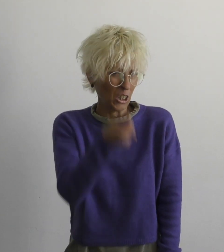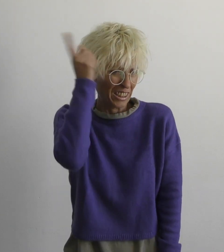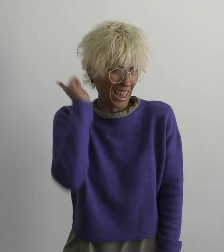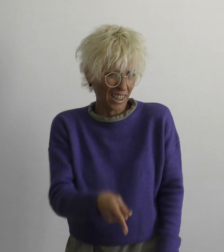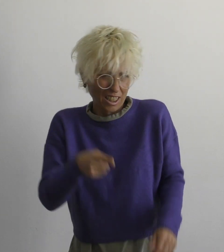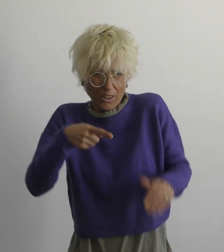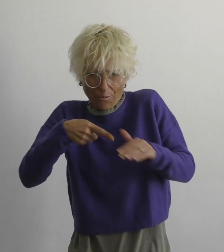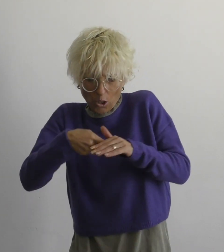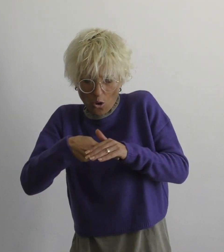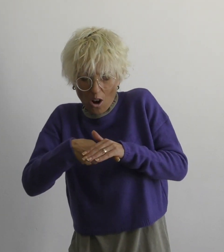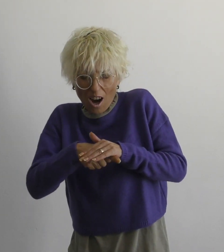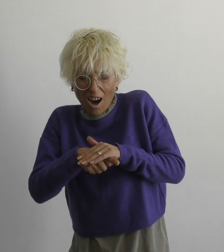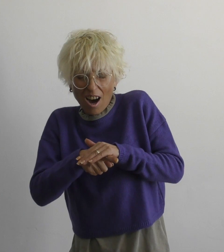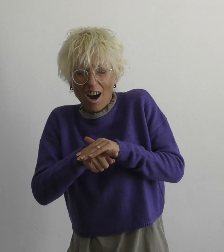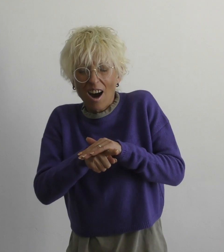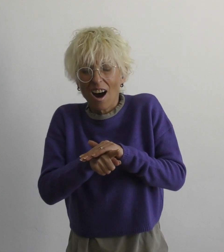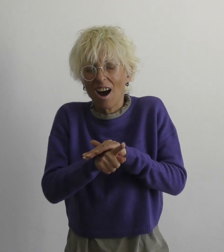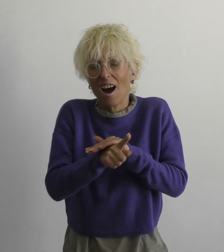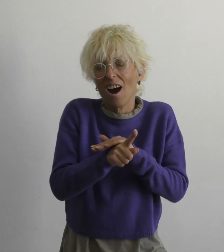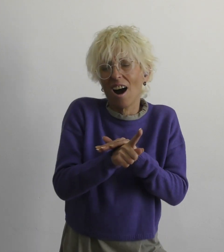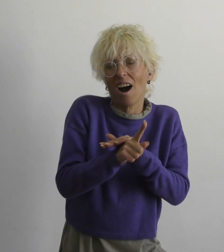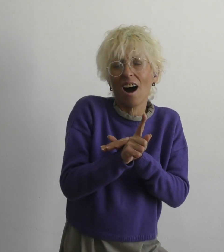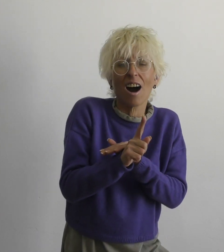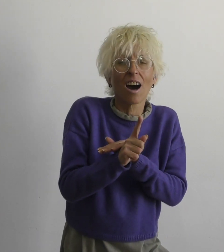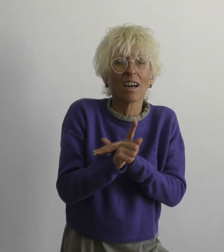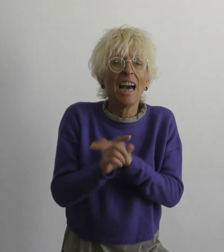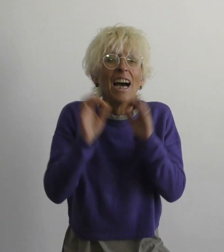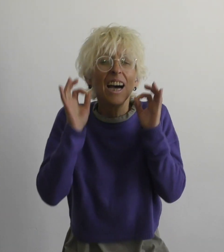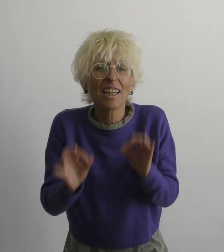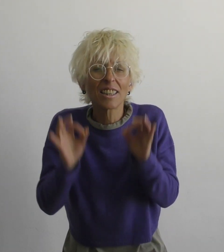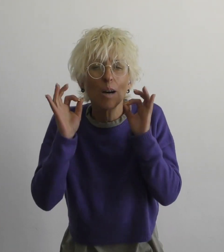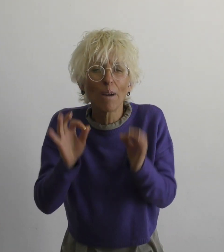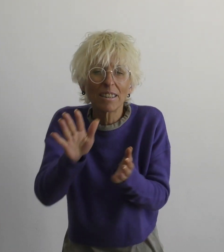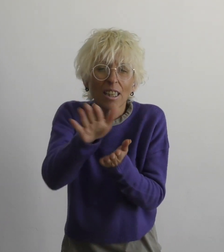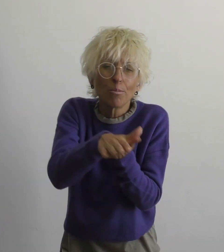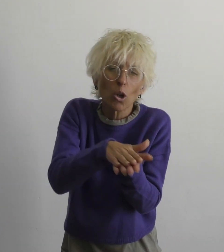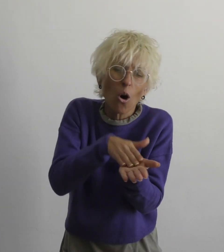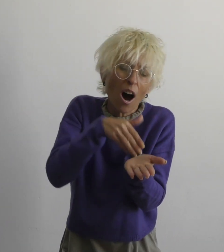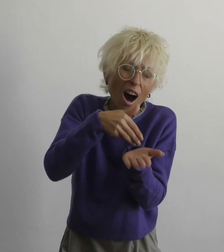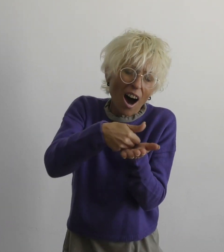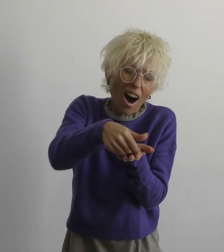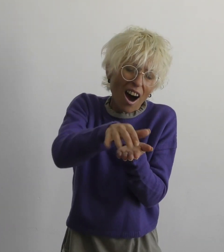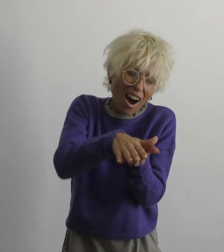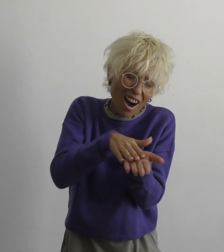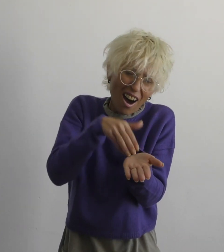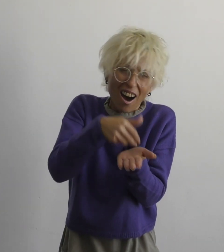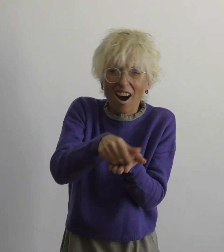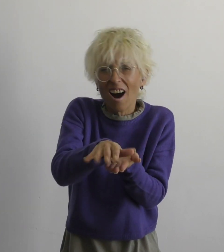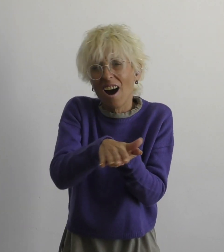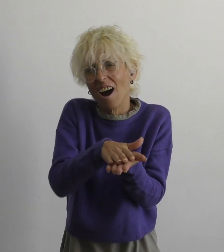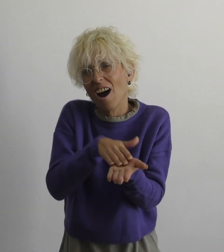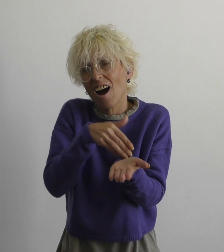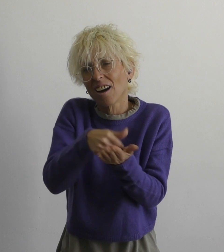No need to run To smear the truth